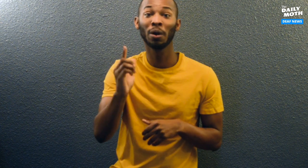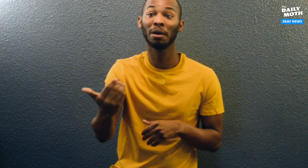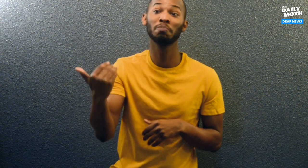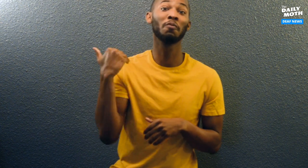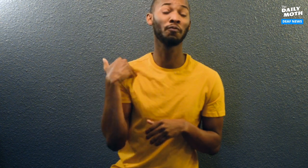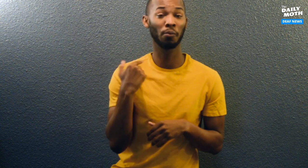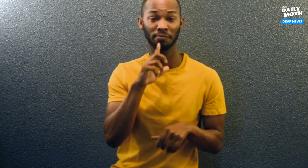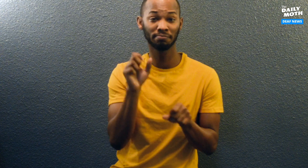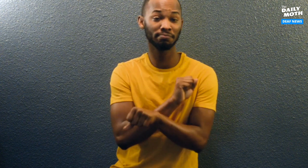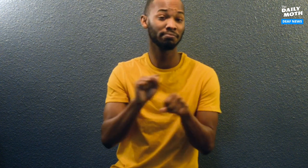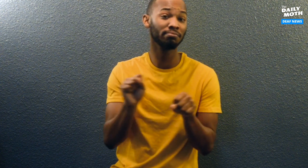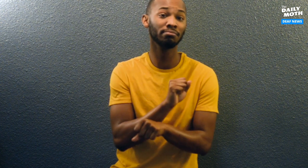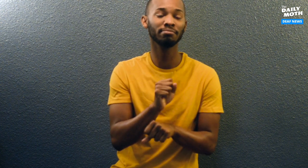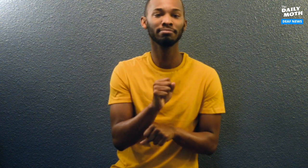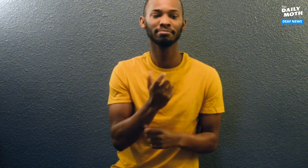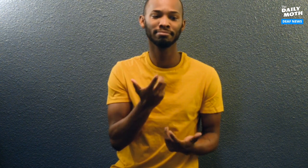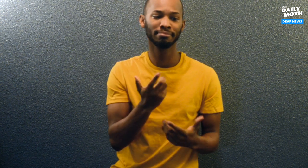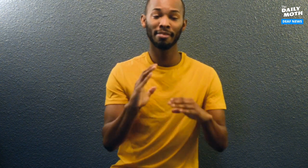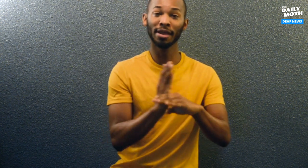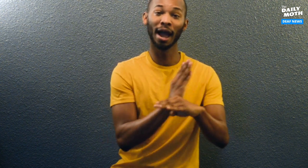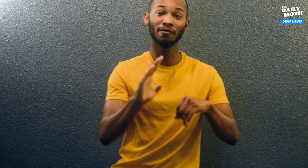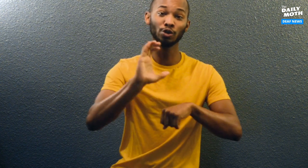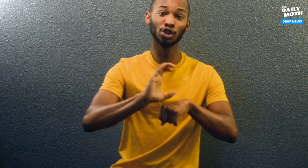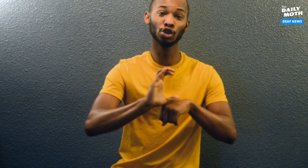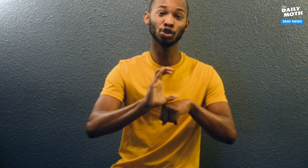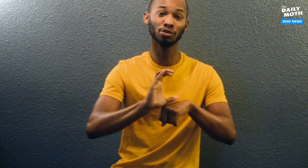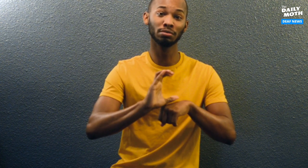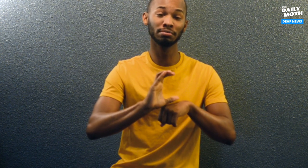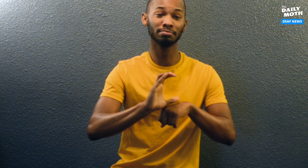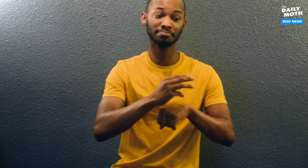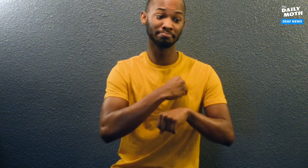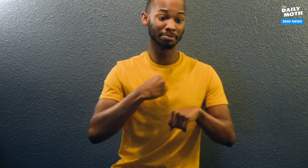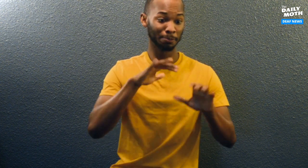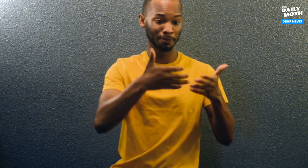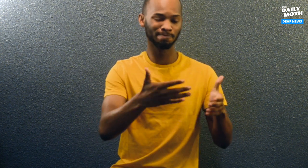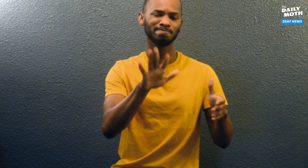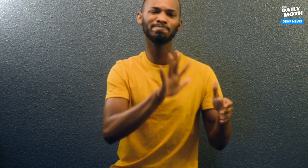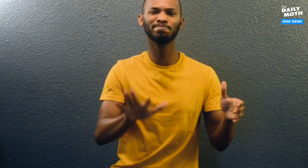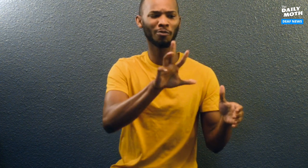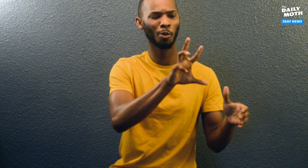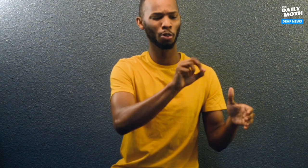where in the past the average number of church members